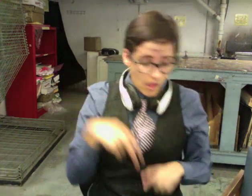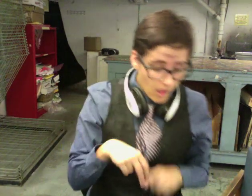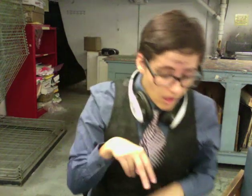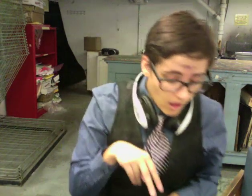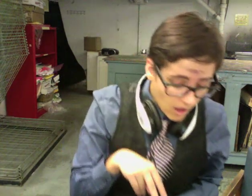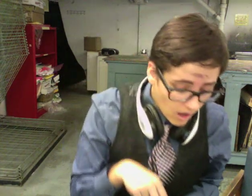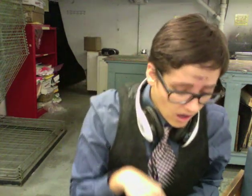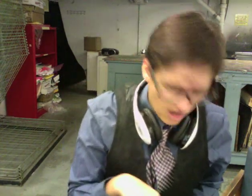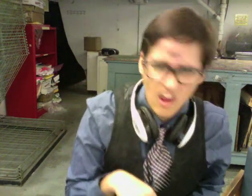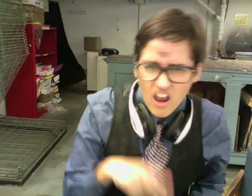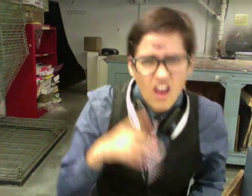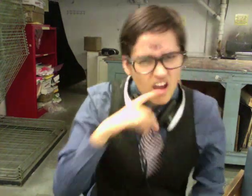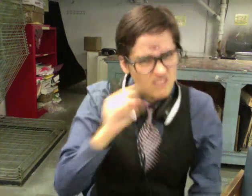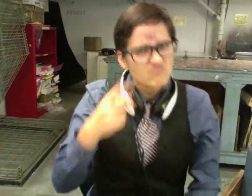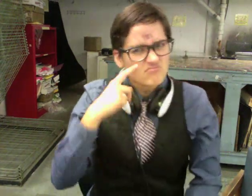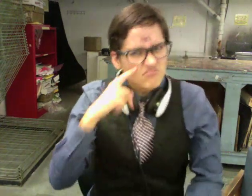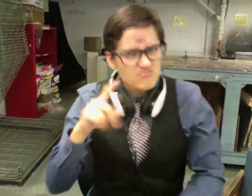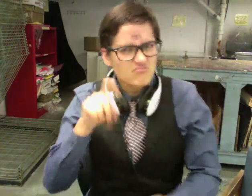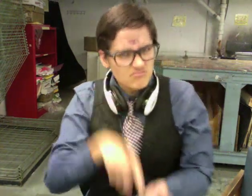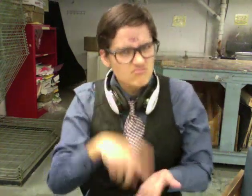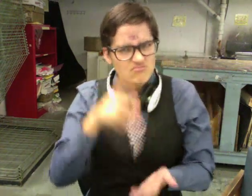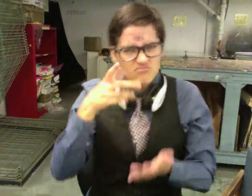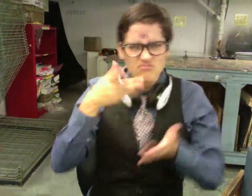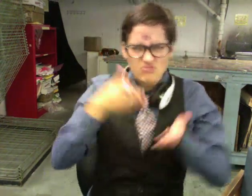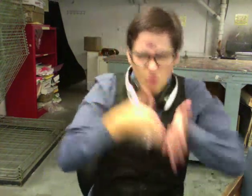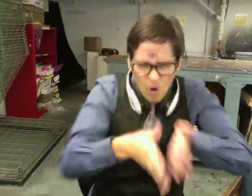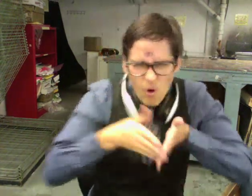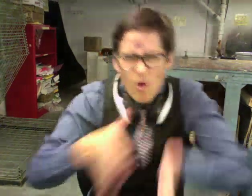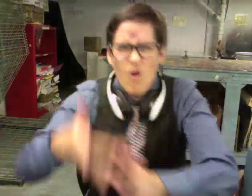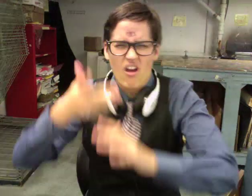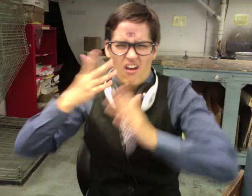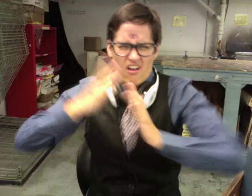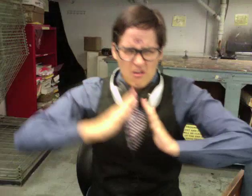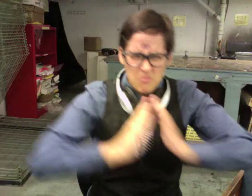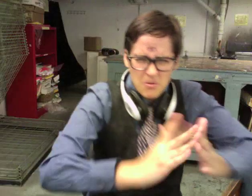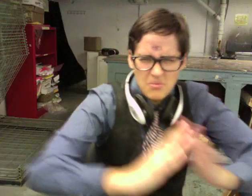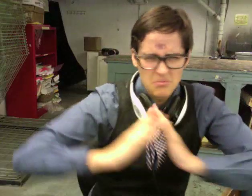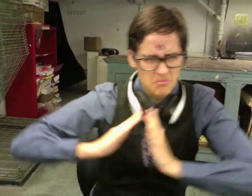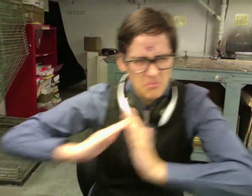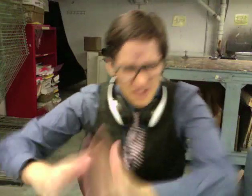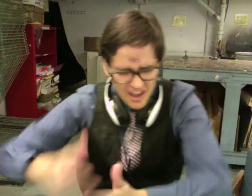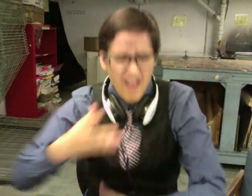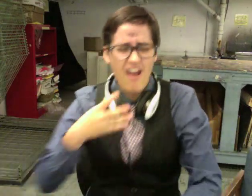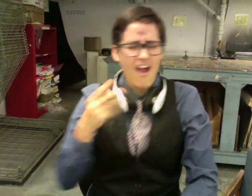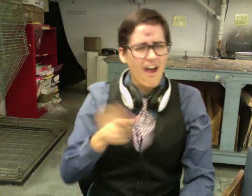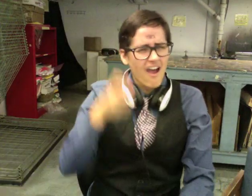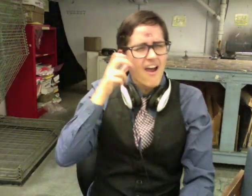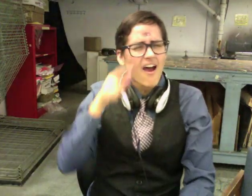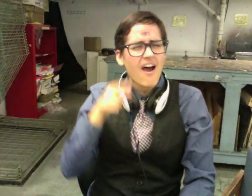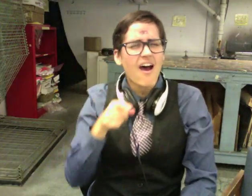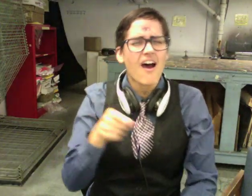spires and broad avenues. He also reports voices of a distant crowd in the depths of